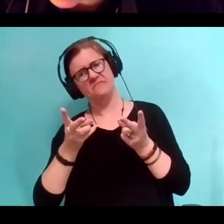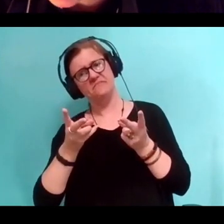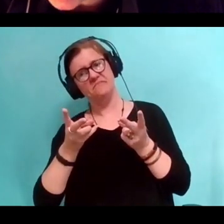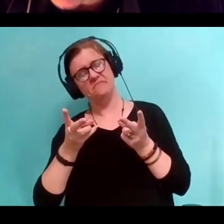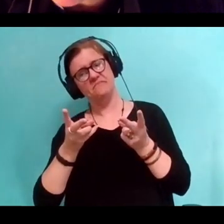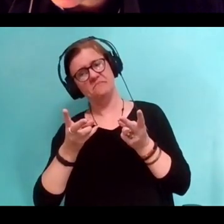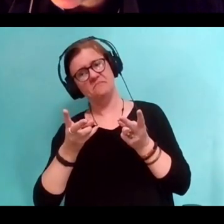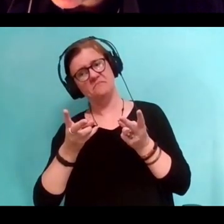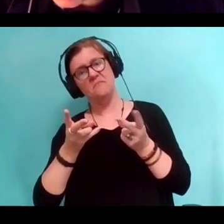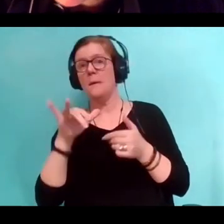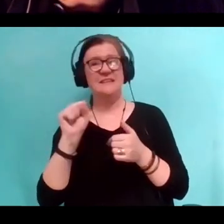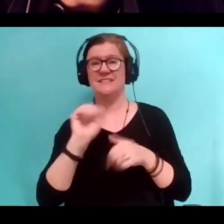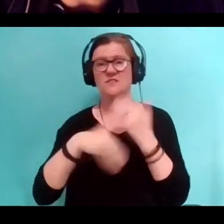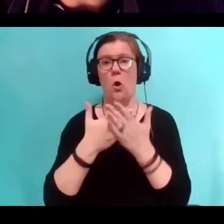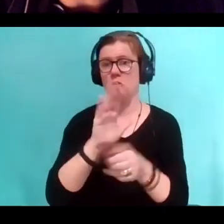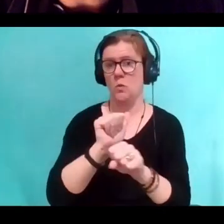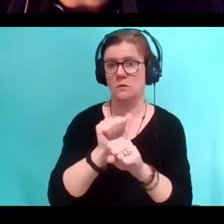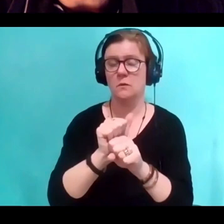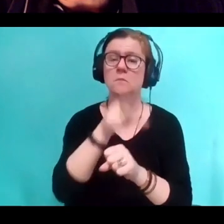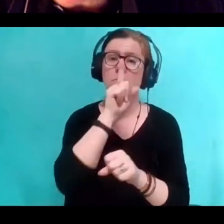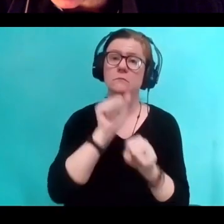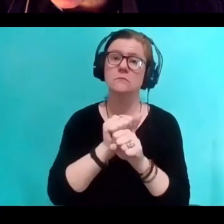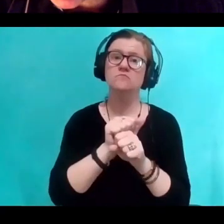however I'd love for you to share a little bit